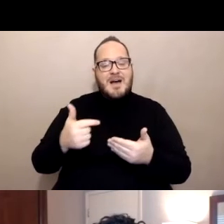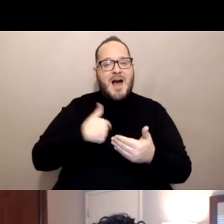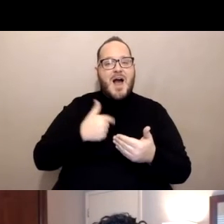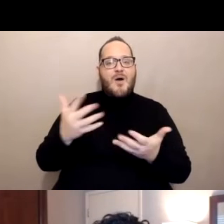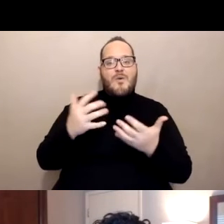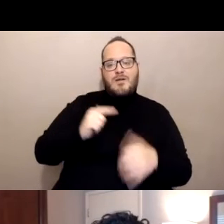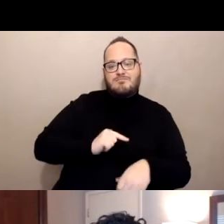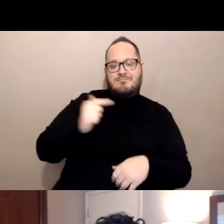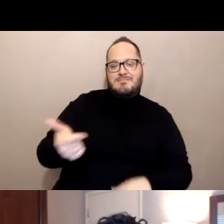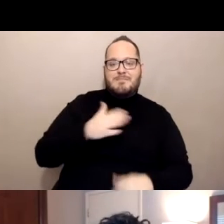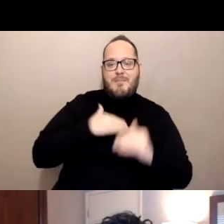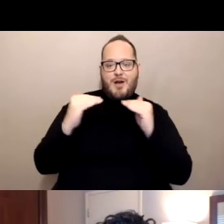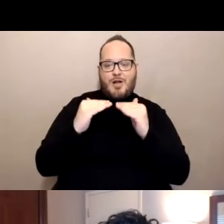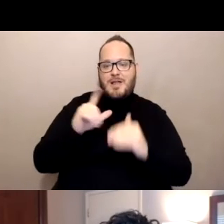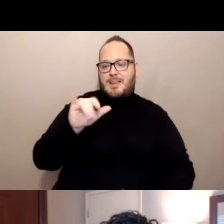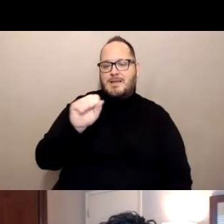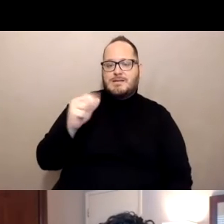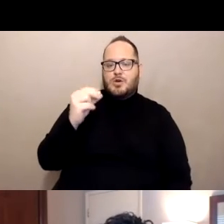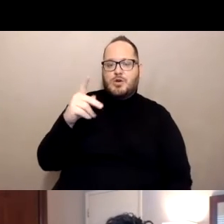Lisa Hooks of the North Bay regional office.